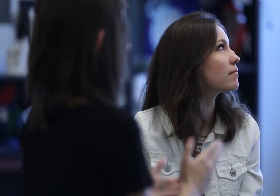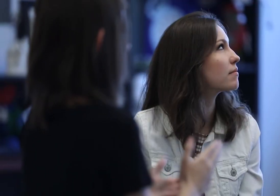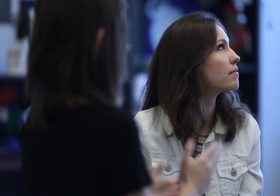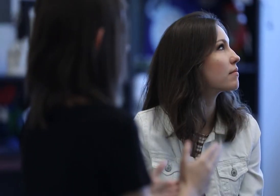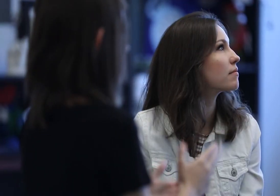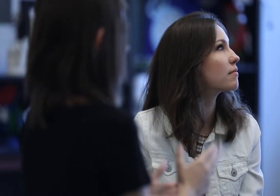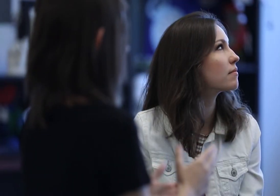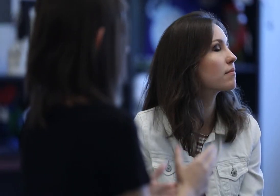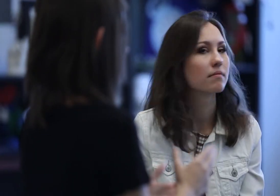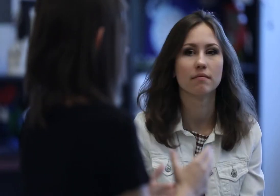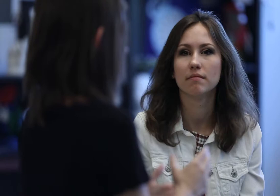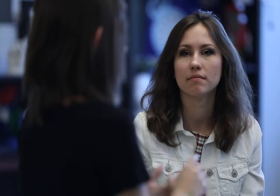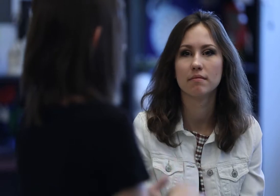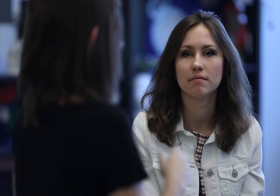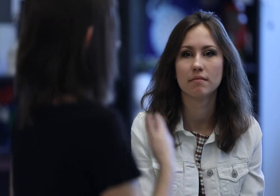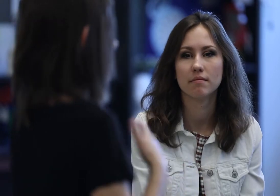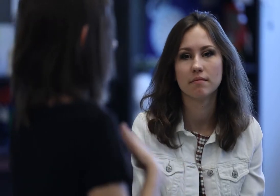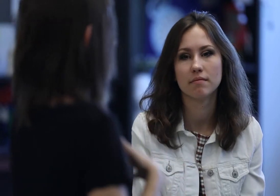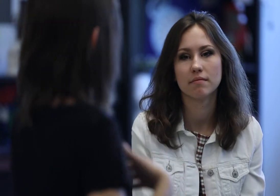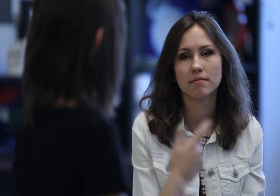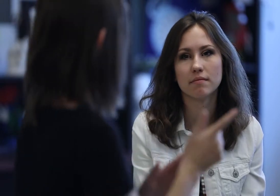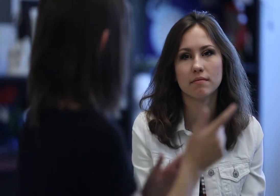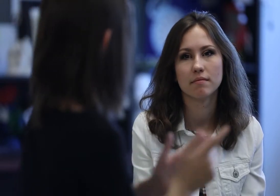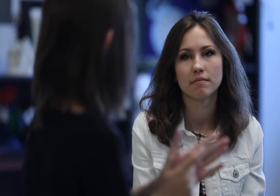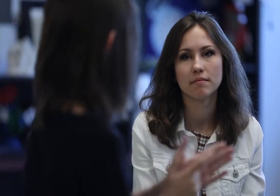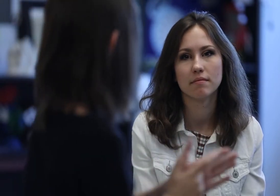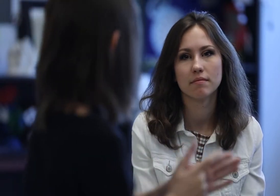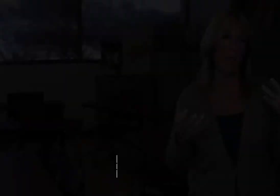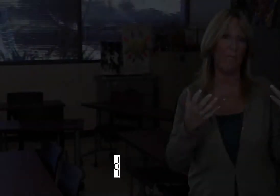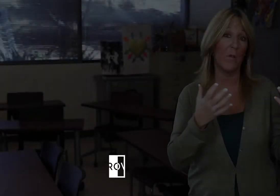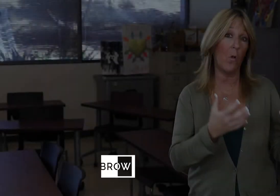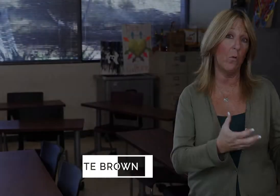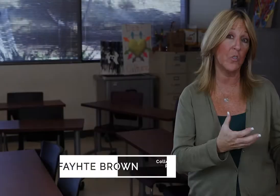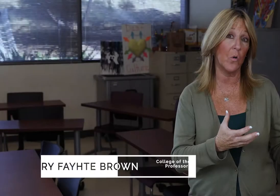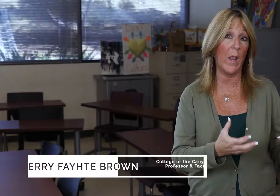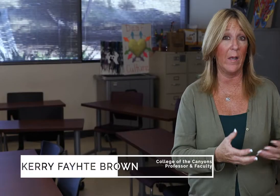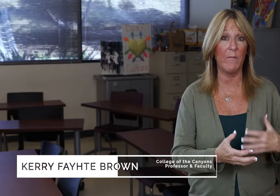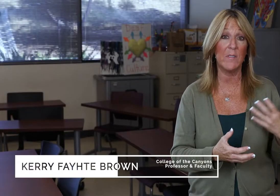most common misconception that hearing people have of deaf culture and even